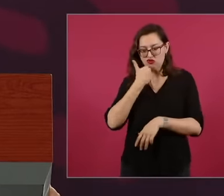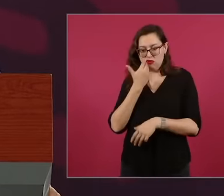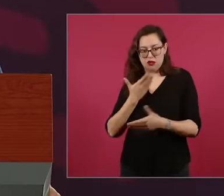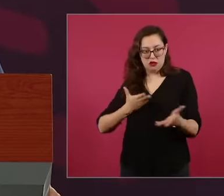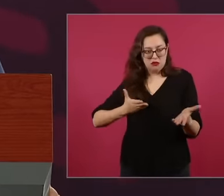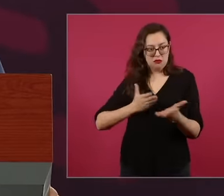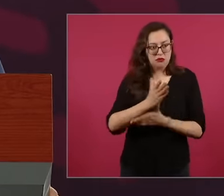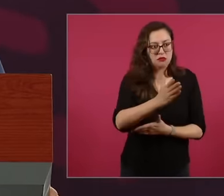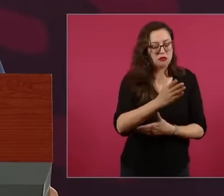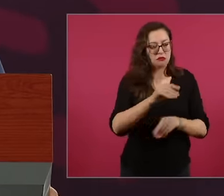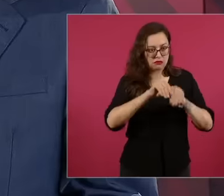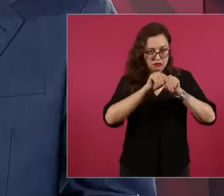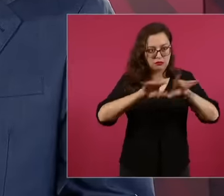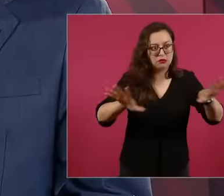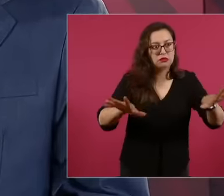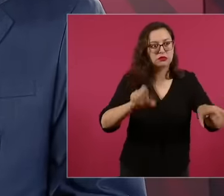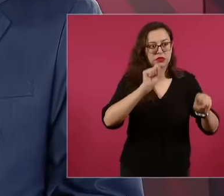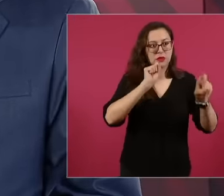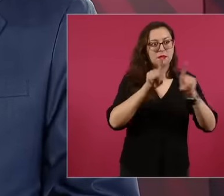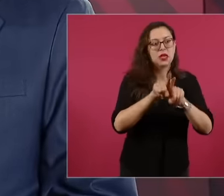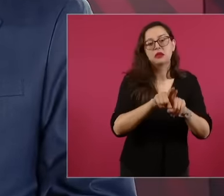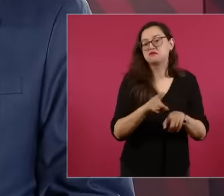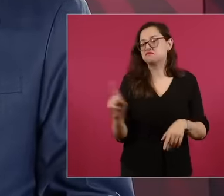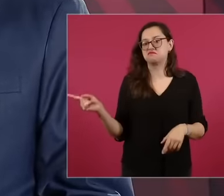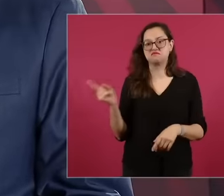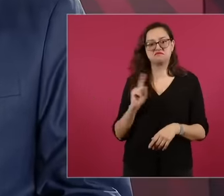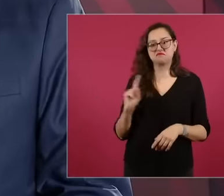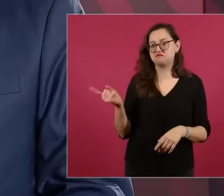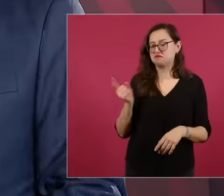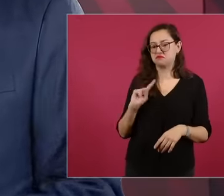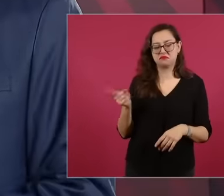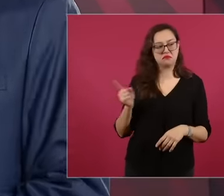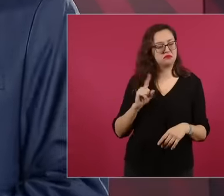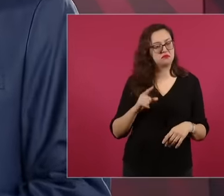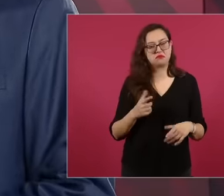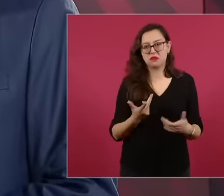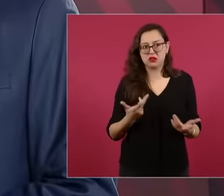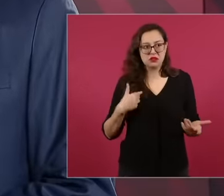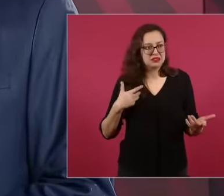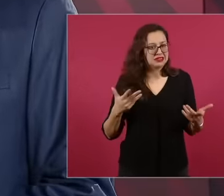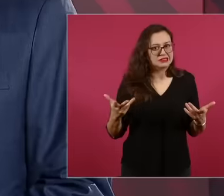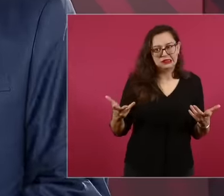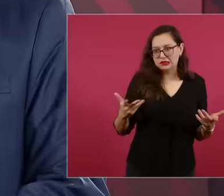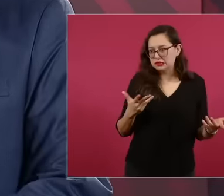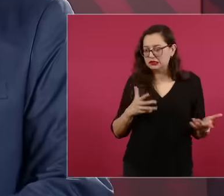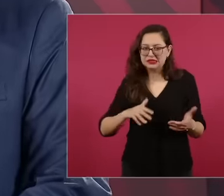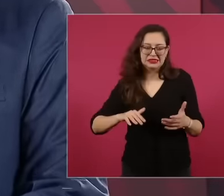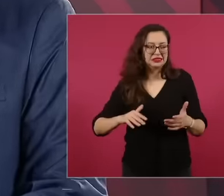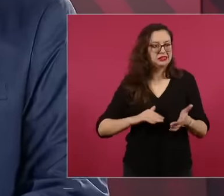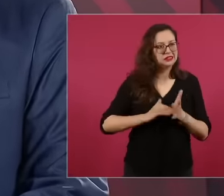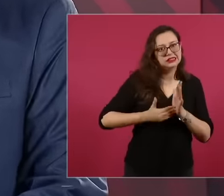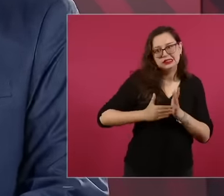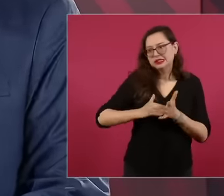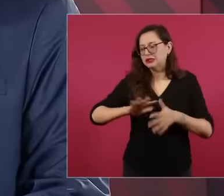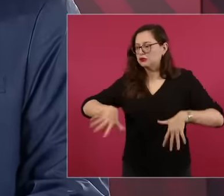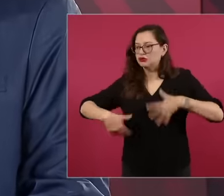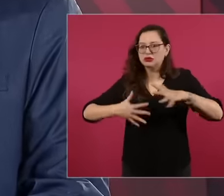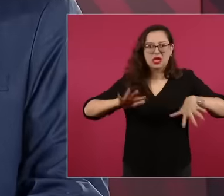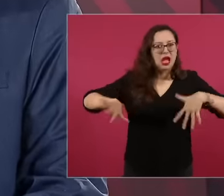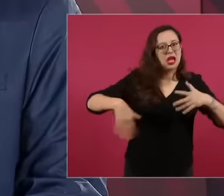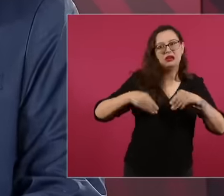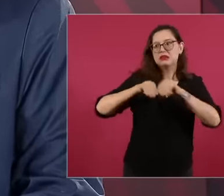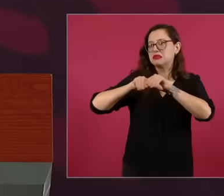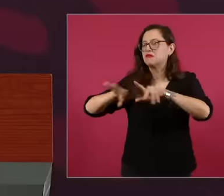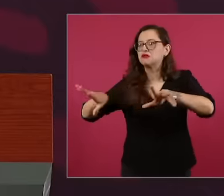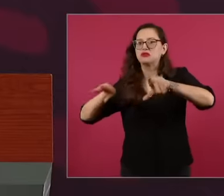I asked him to open the space for us, others did not